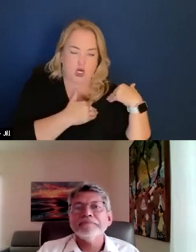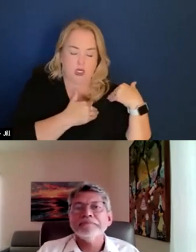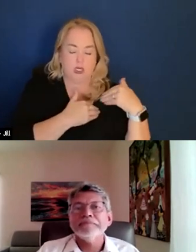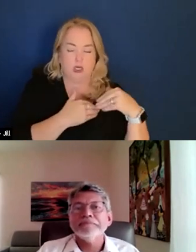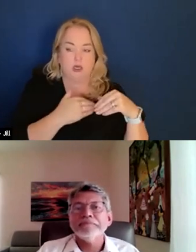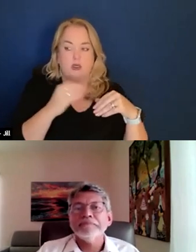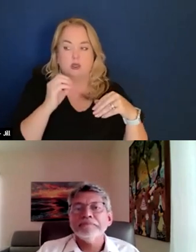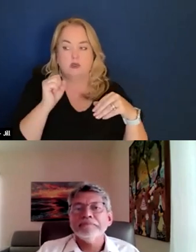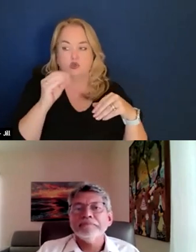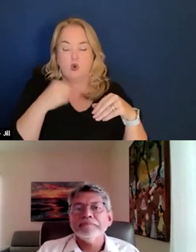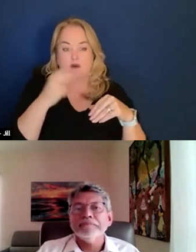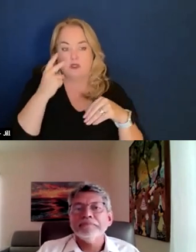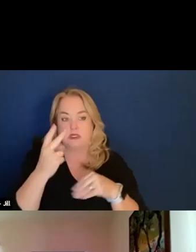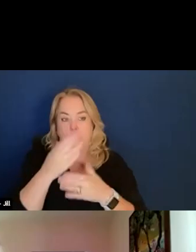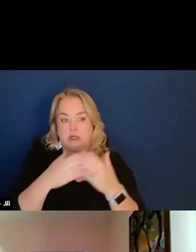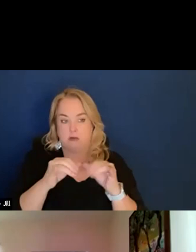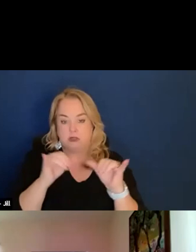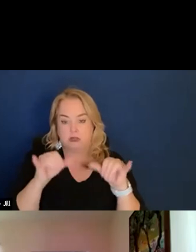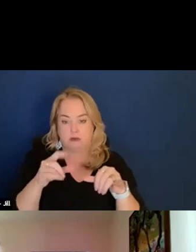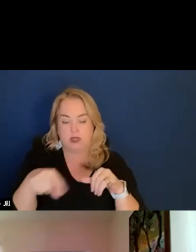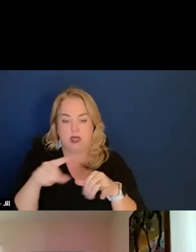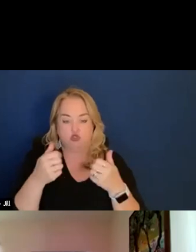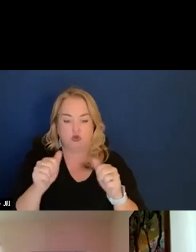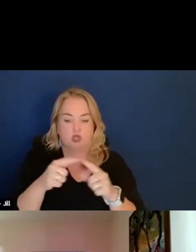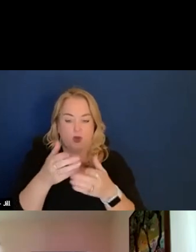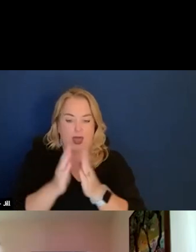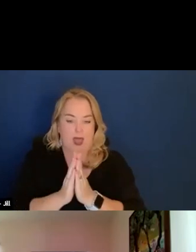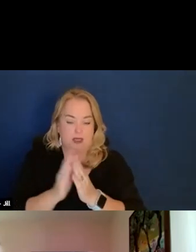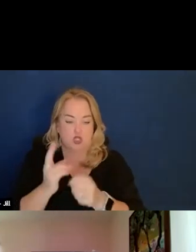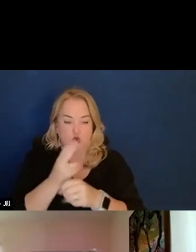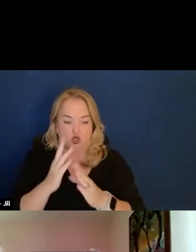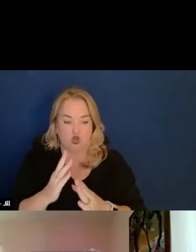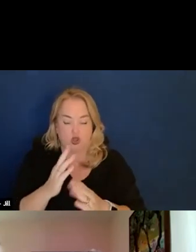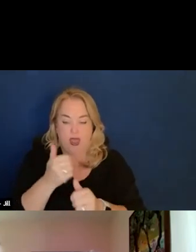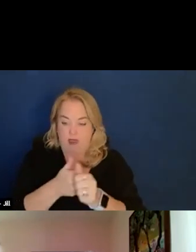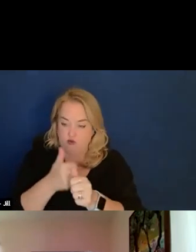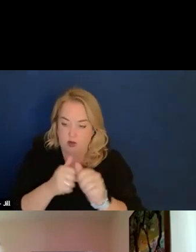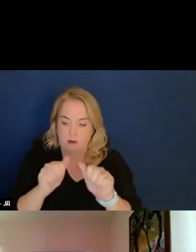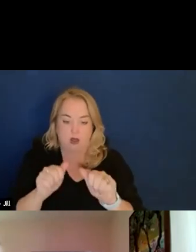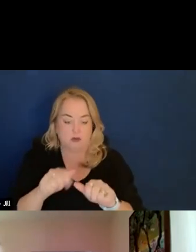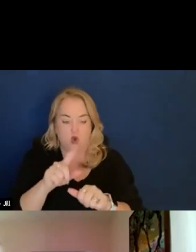I have seen some systems where they would try to ask the user every possible question that could have a bearing on clauses.